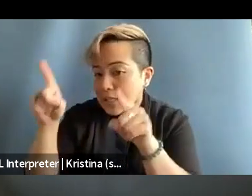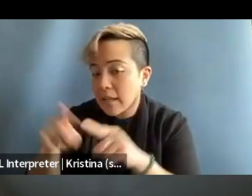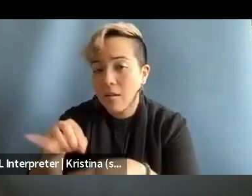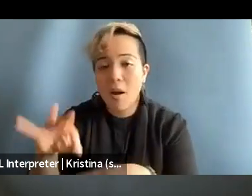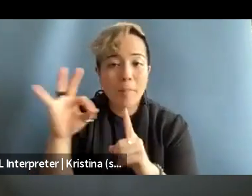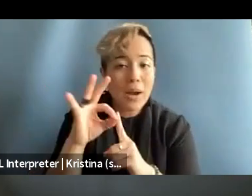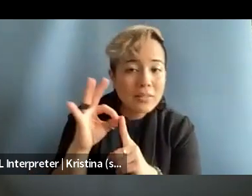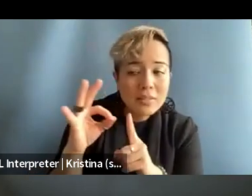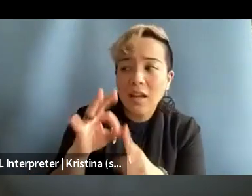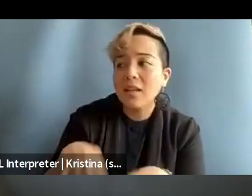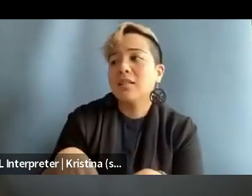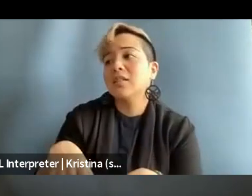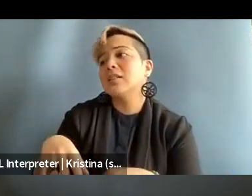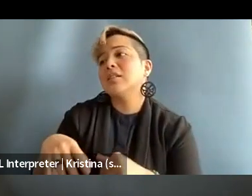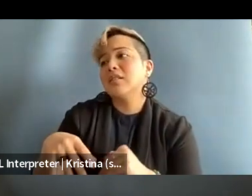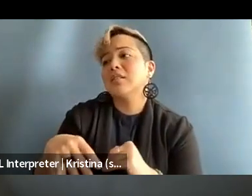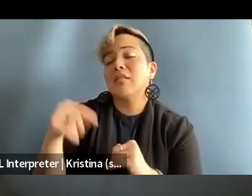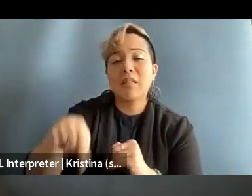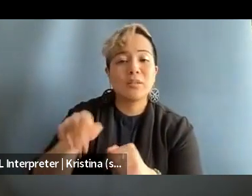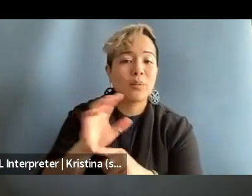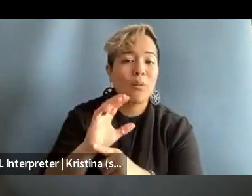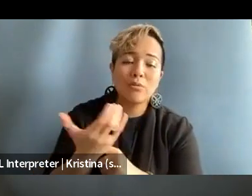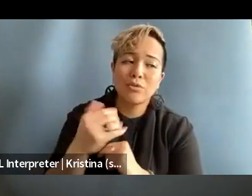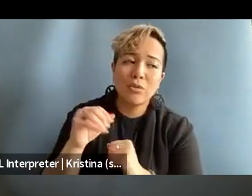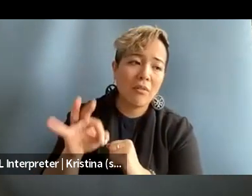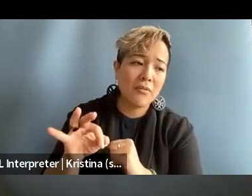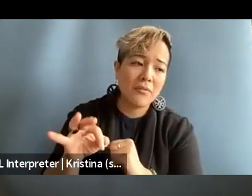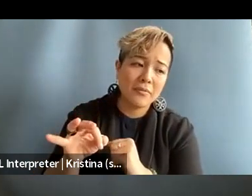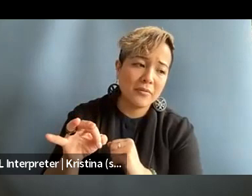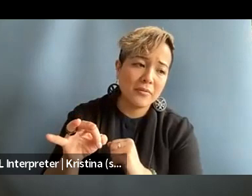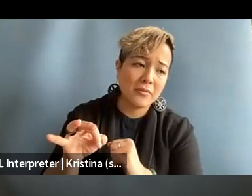where this culture of violence against journalists